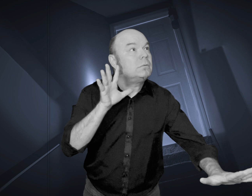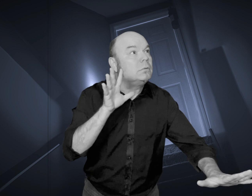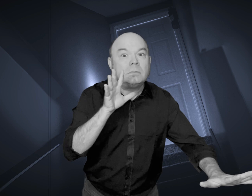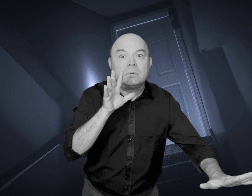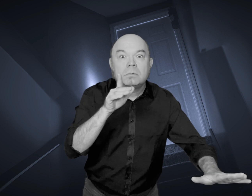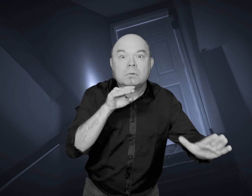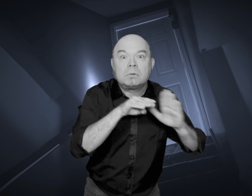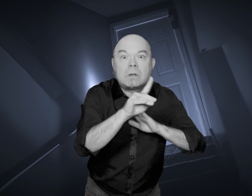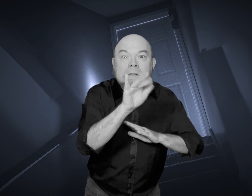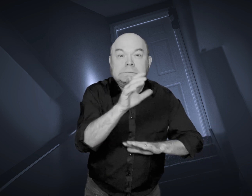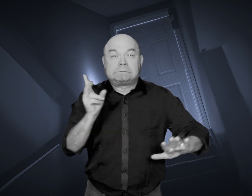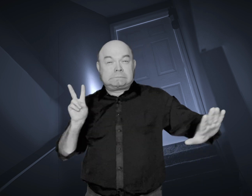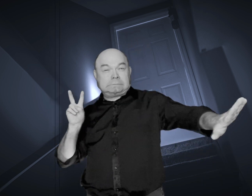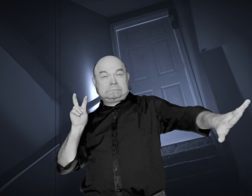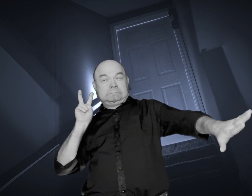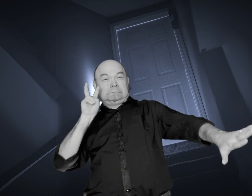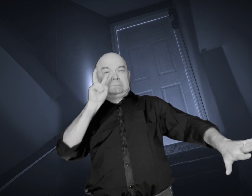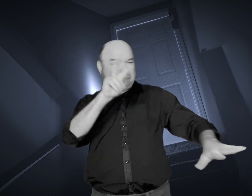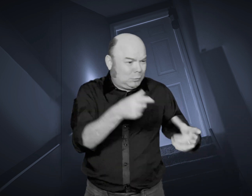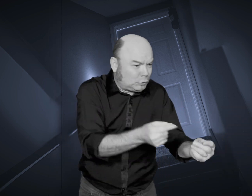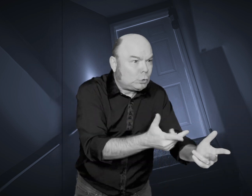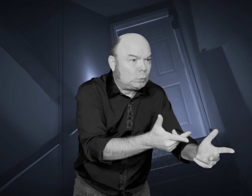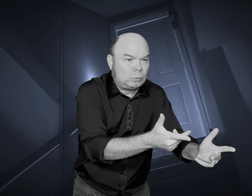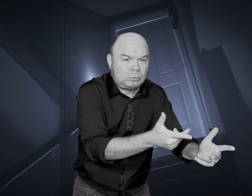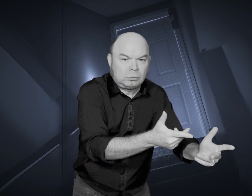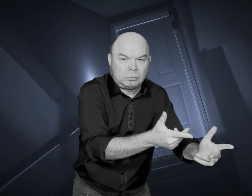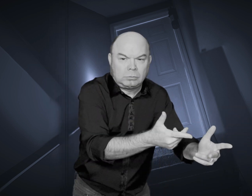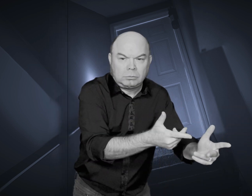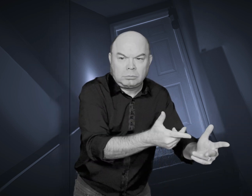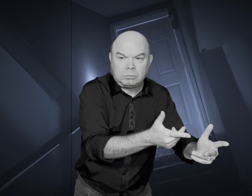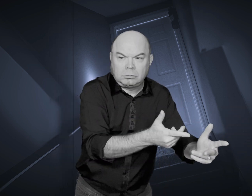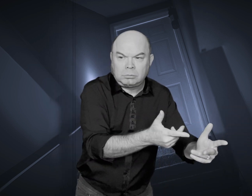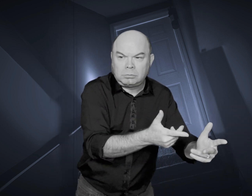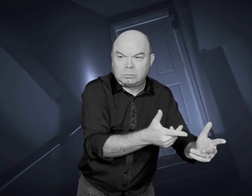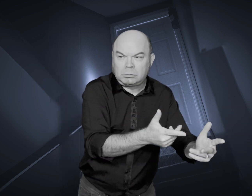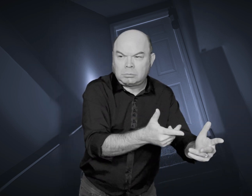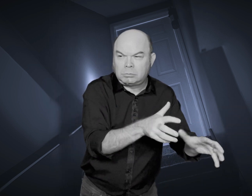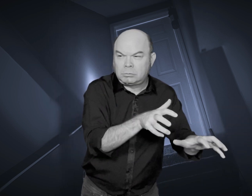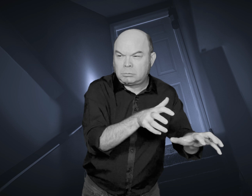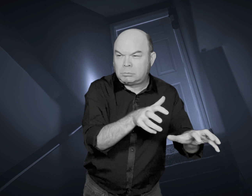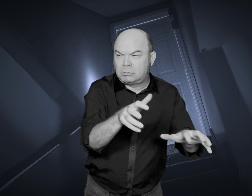Her mother heard her and quickly realized she was in the attic. Both parents rushed upstairs, asking, “What are you doing here?”